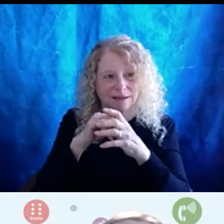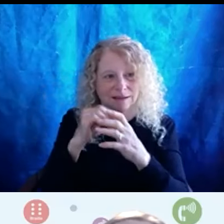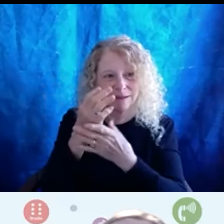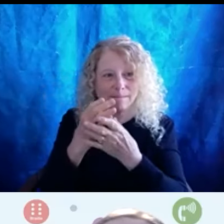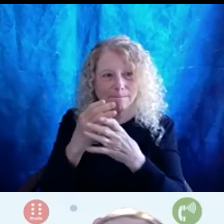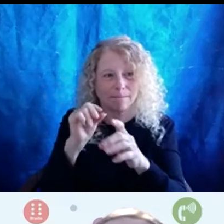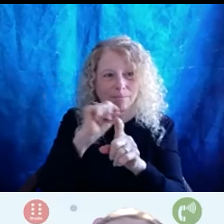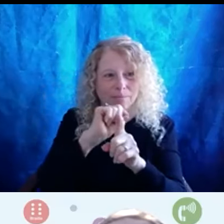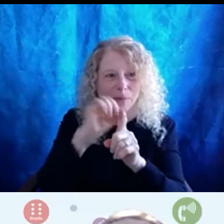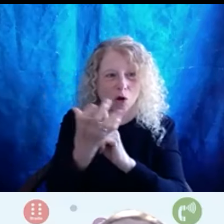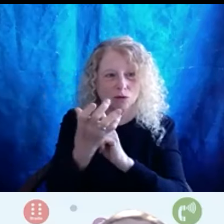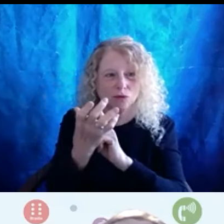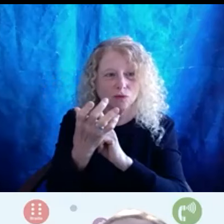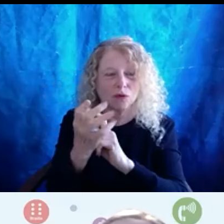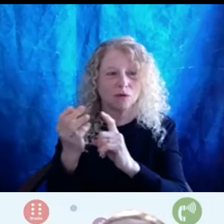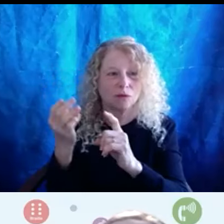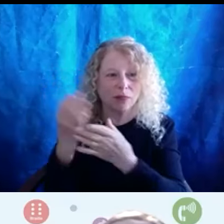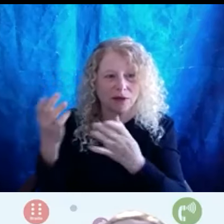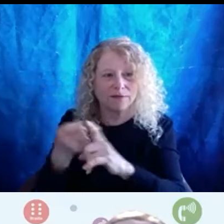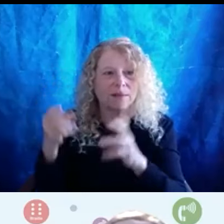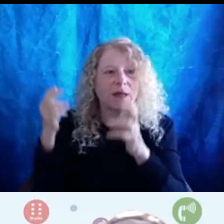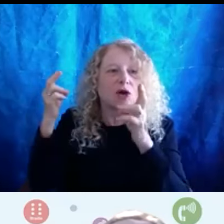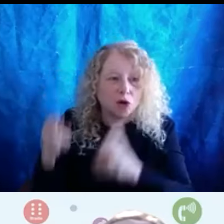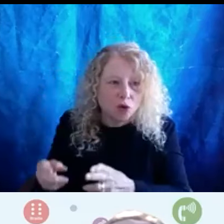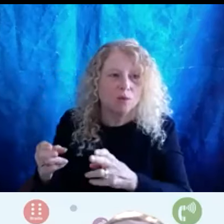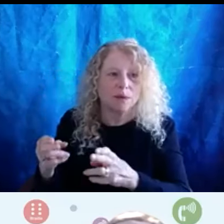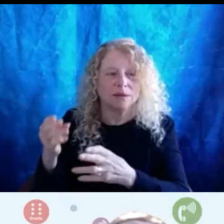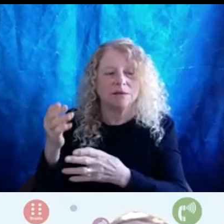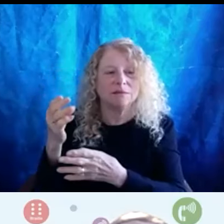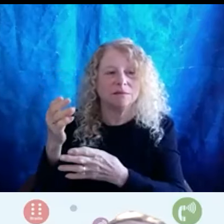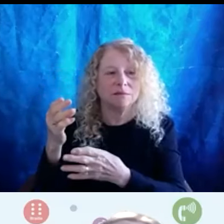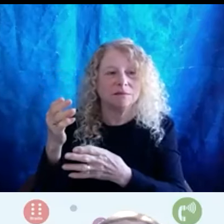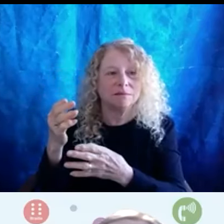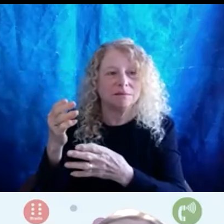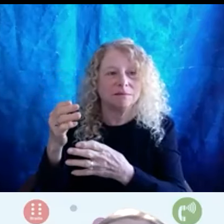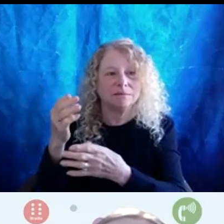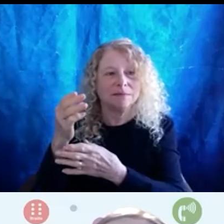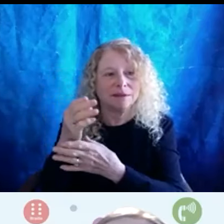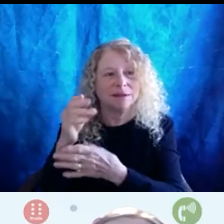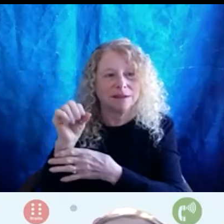pieces from the Cuban side, broadly the Latino side.